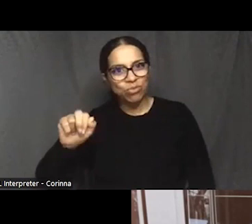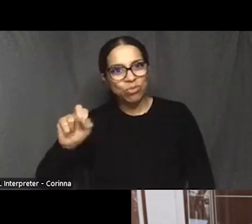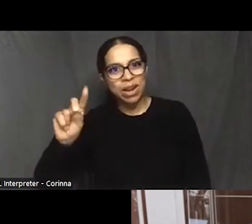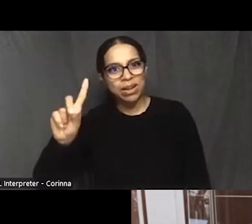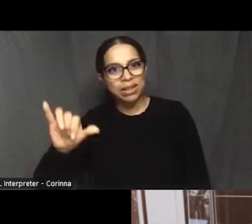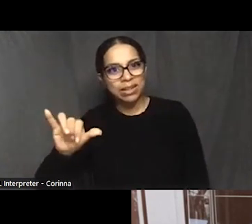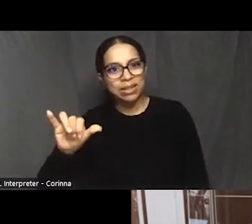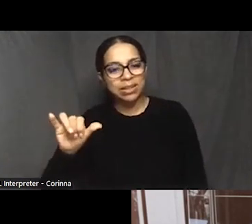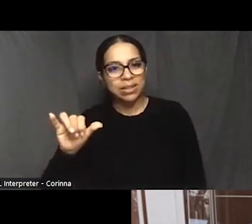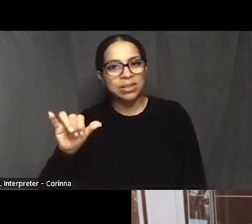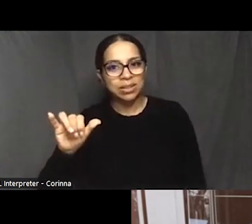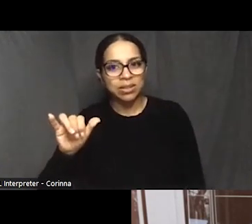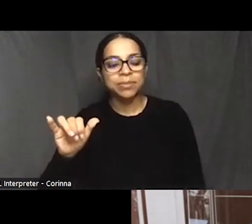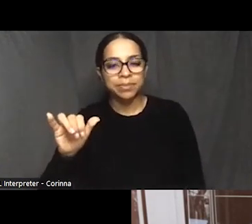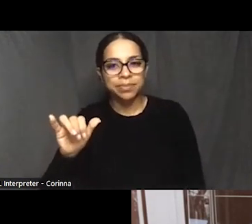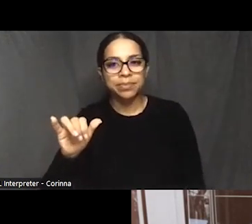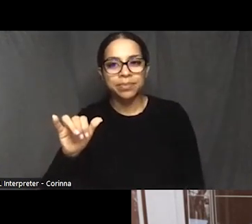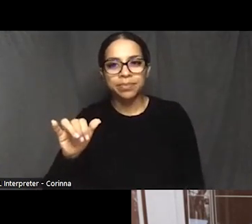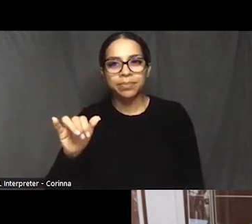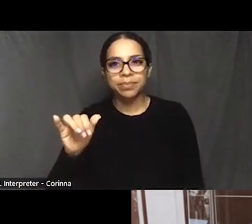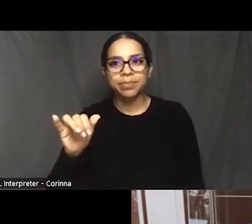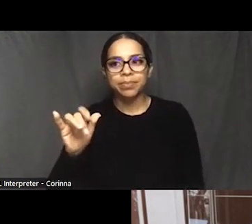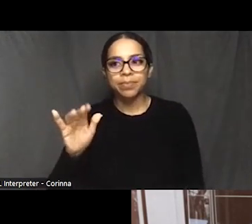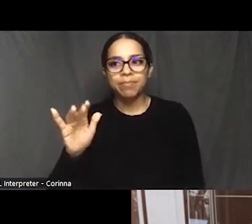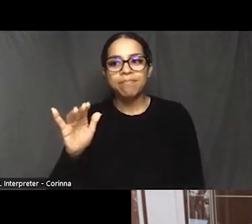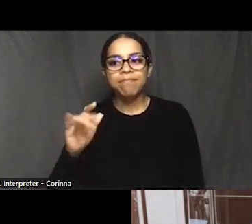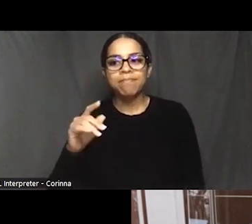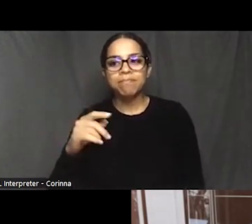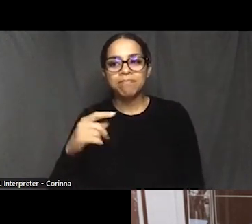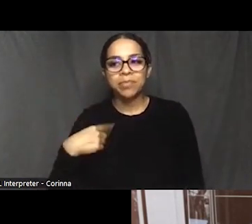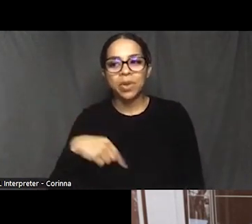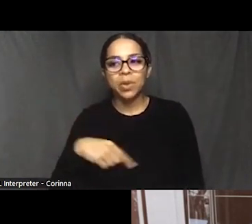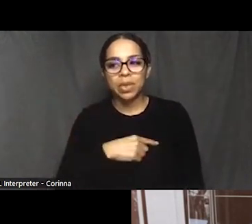And we have had some audiences